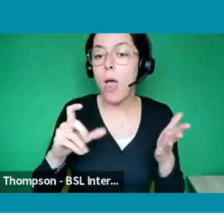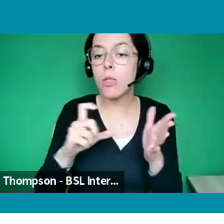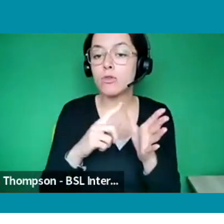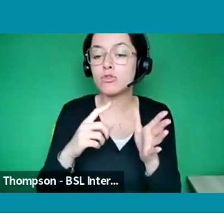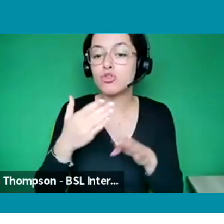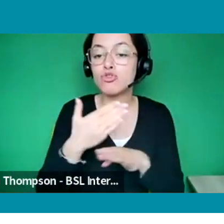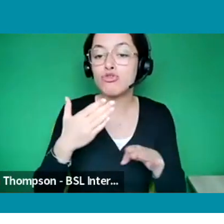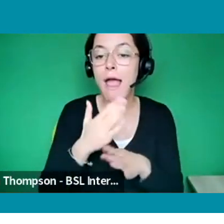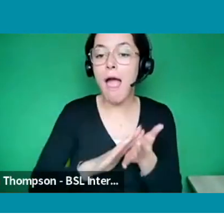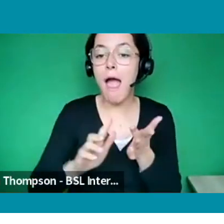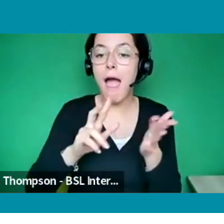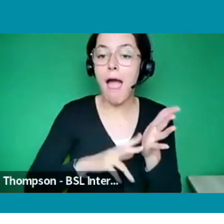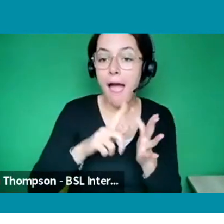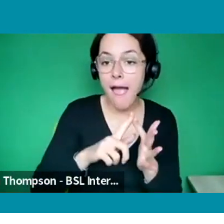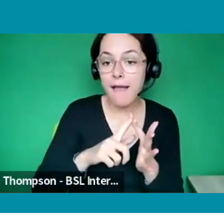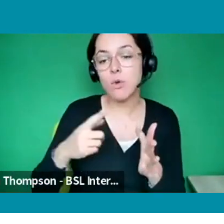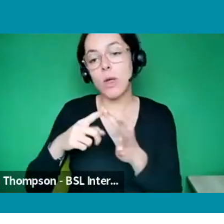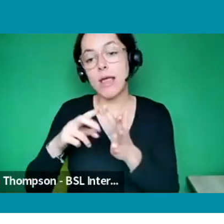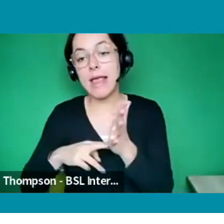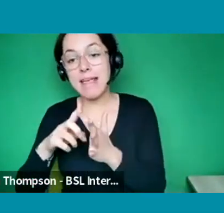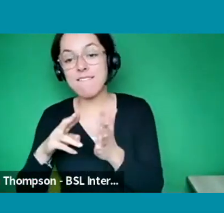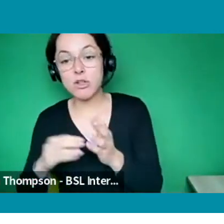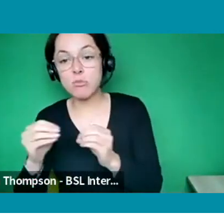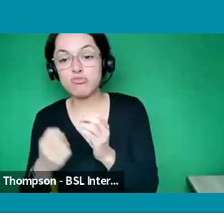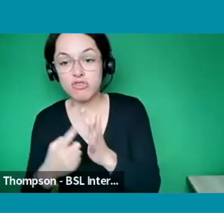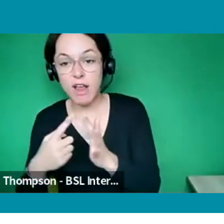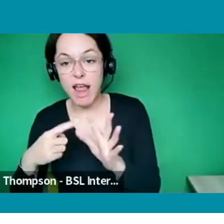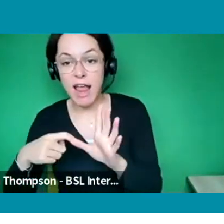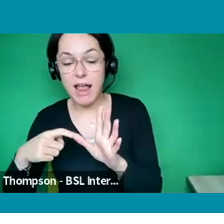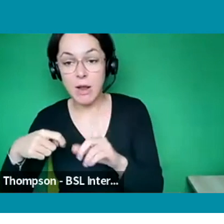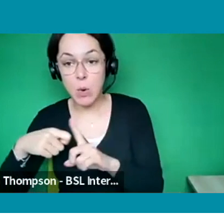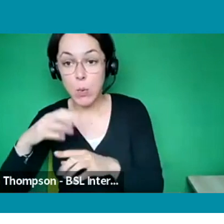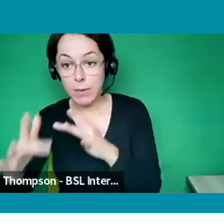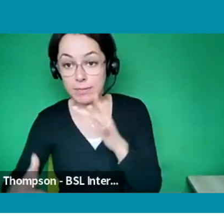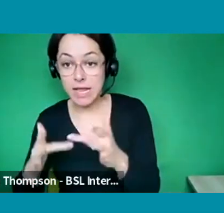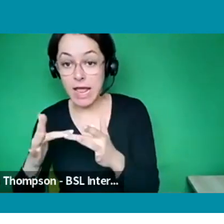This event should be up in the next week or so once we've made it fully accessible with